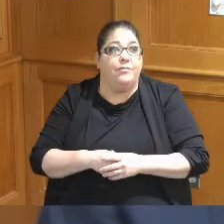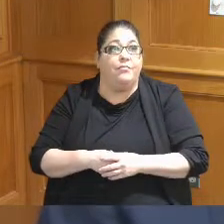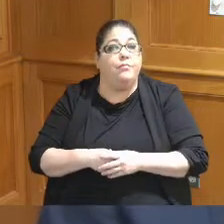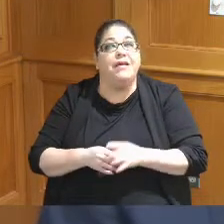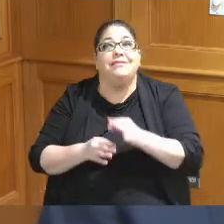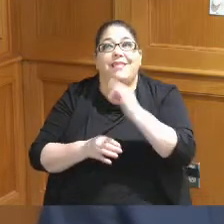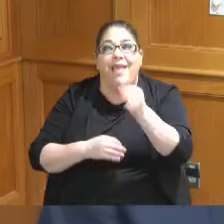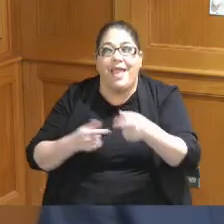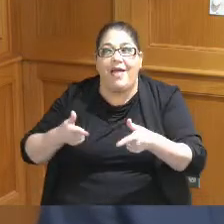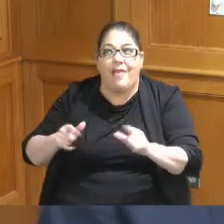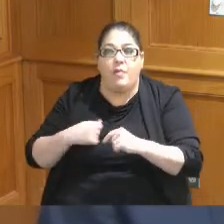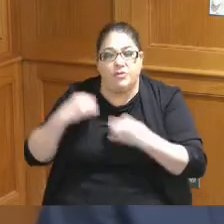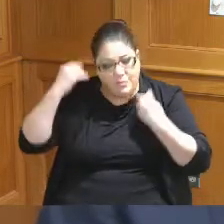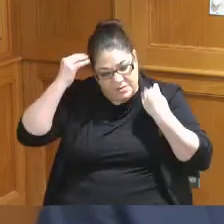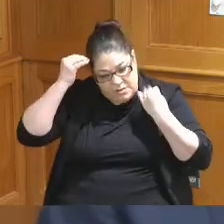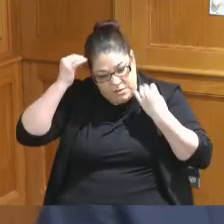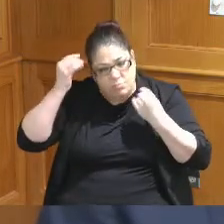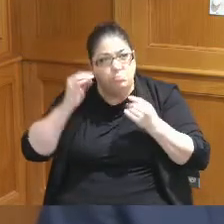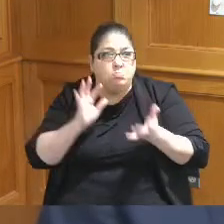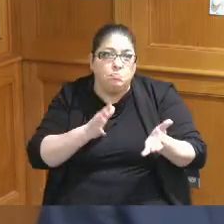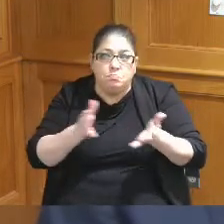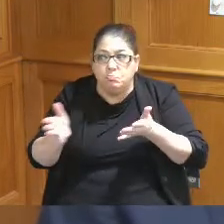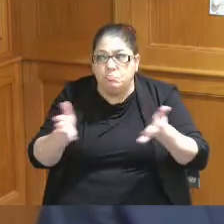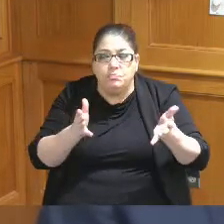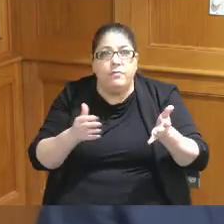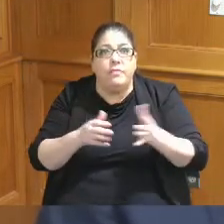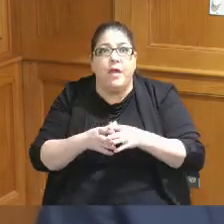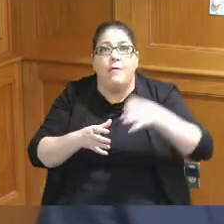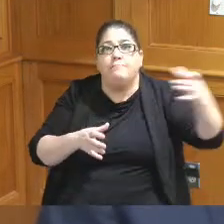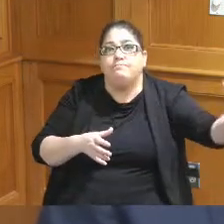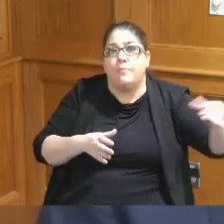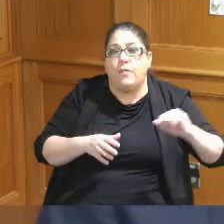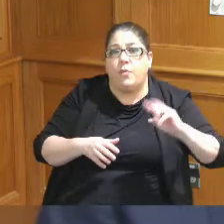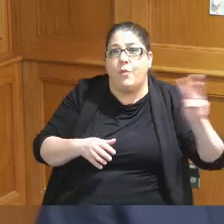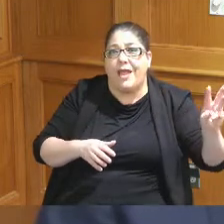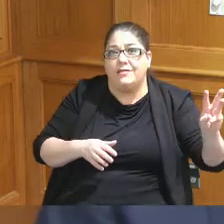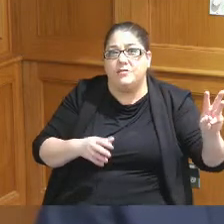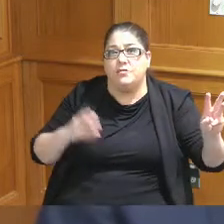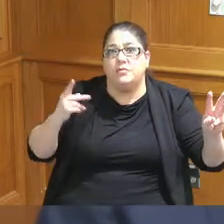that and to to contemplate an expansion to the West so we can keep what we've got to the east